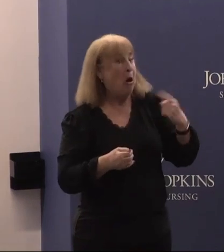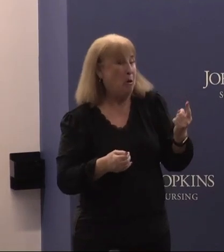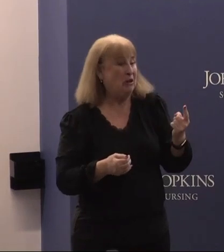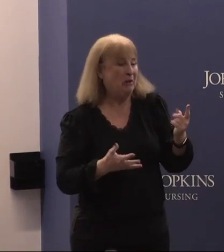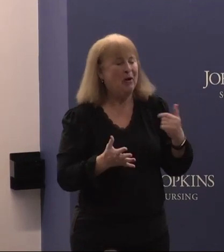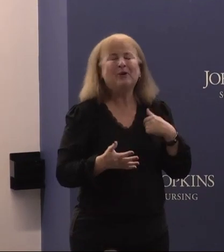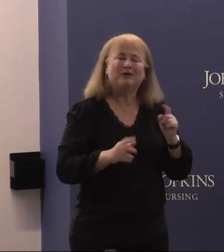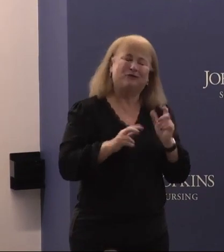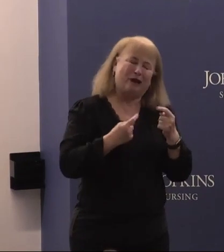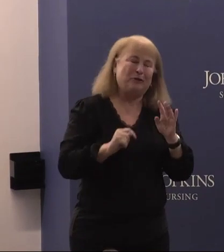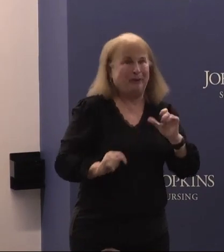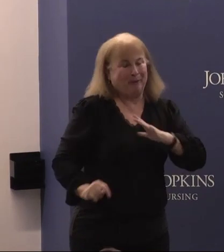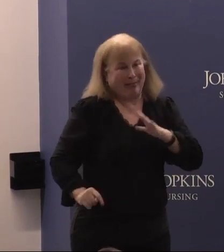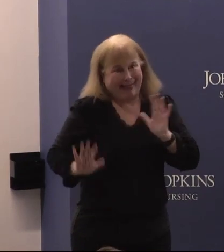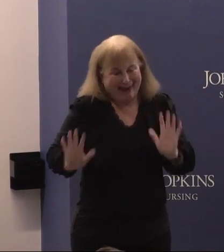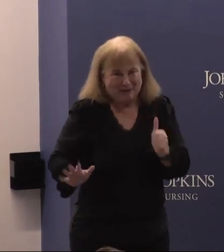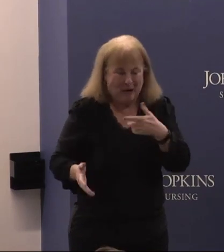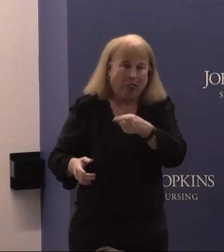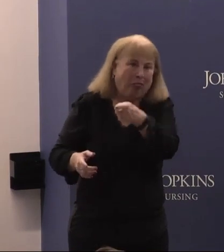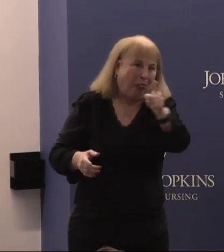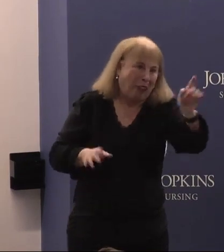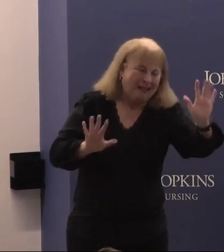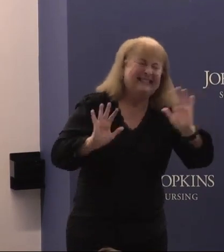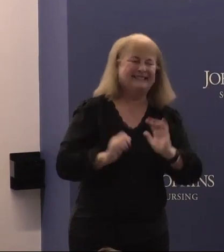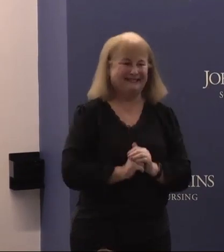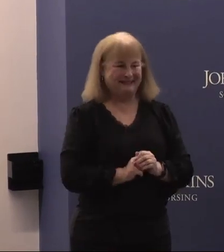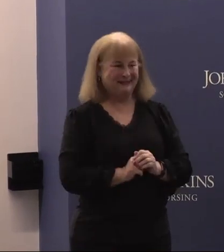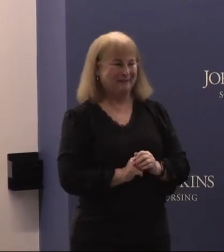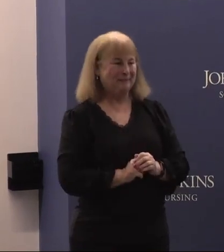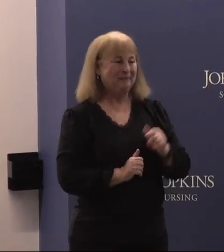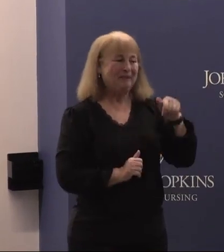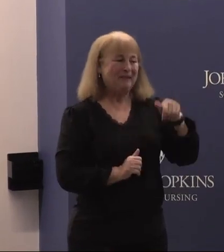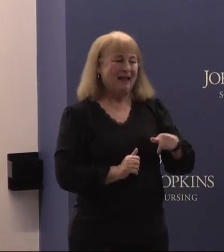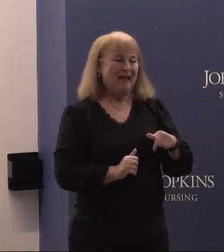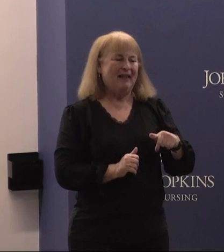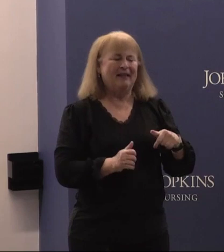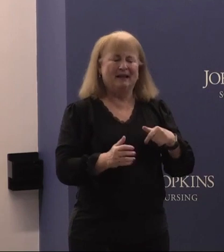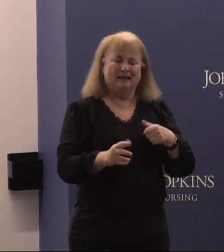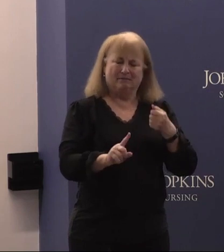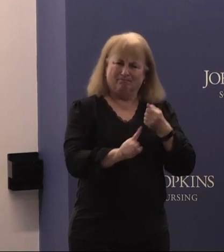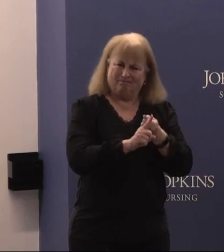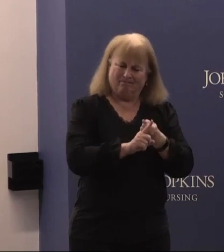polite so that we don't leave someone out. This resonates particularly well here at the School